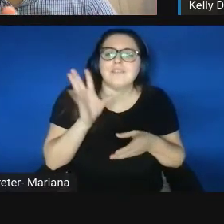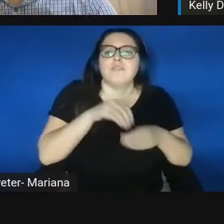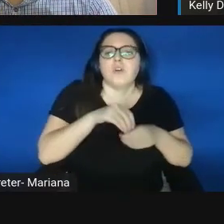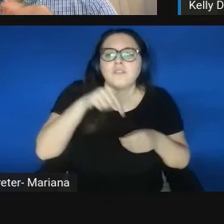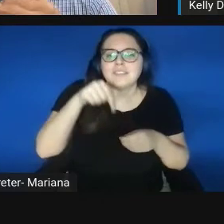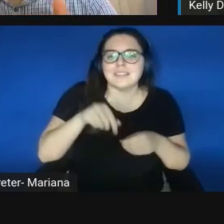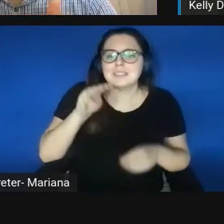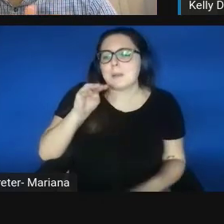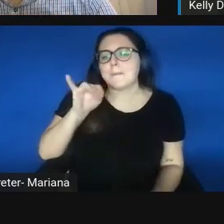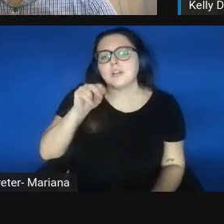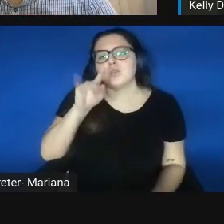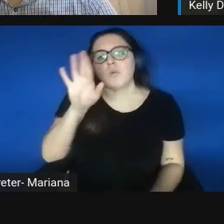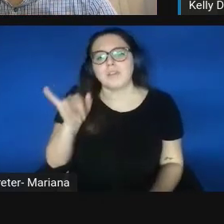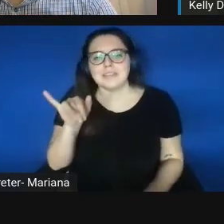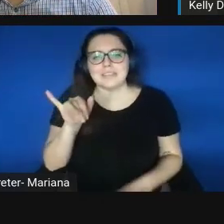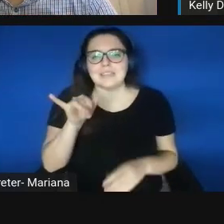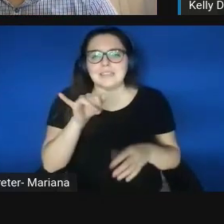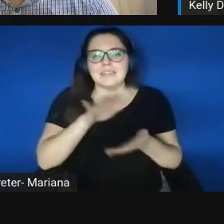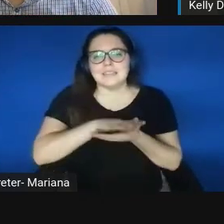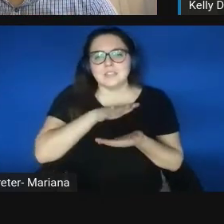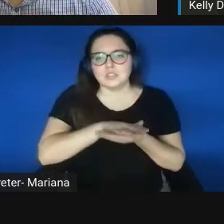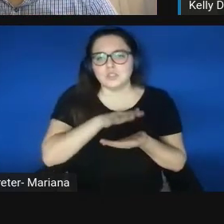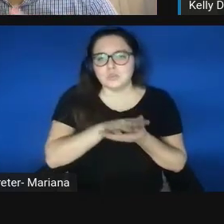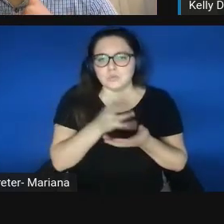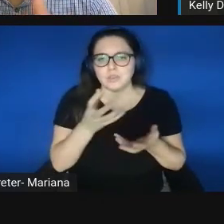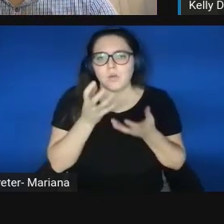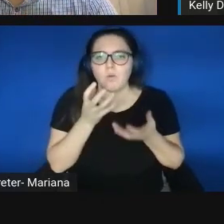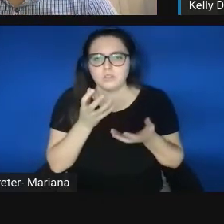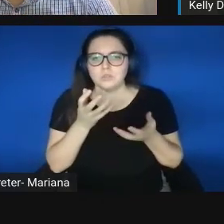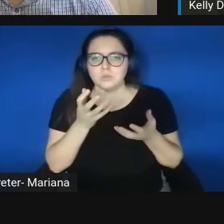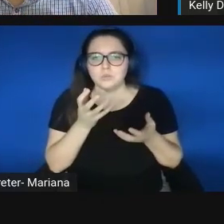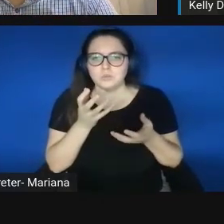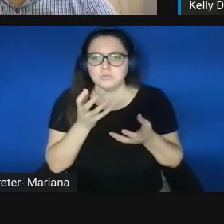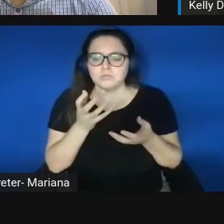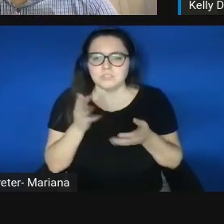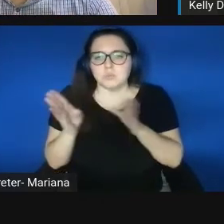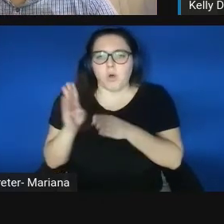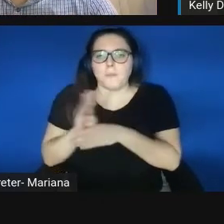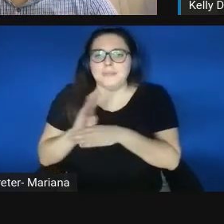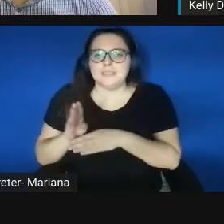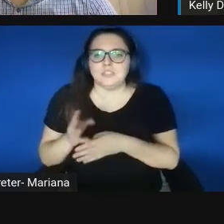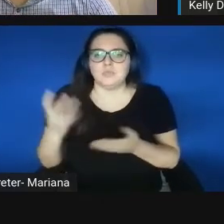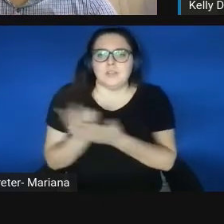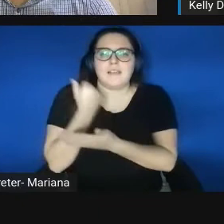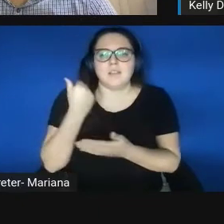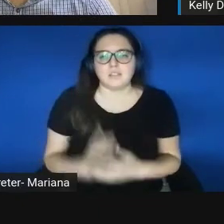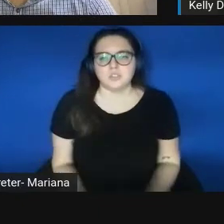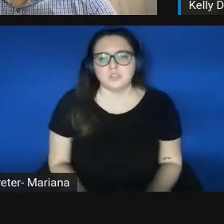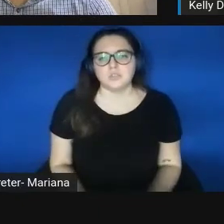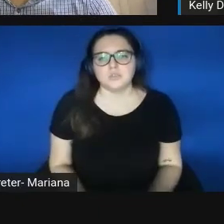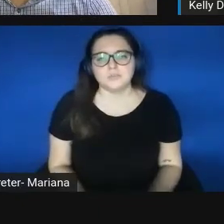that are there to be tapped that small businesses can really take advantage of. Johnathan M. Holifield: Absolutely.